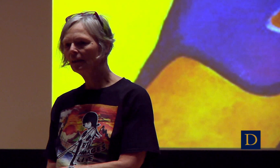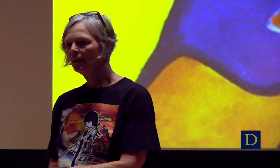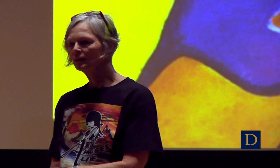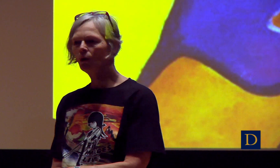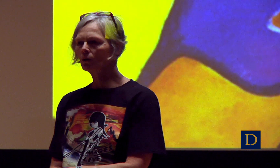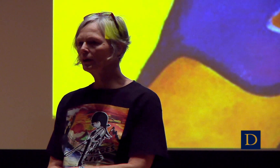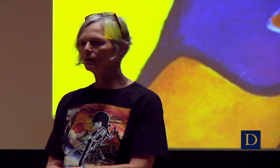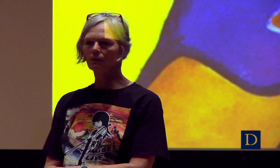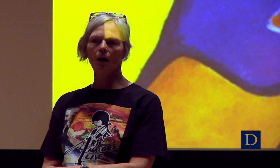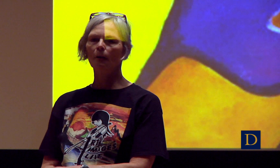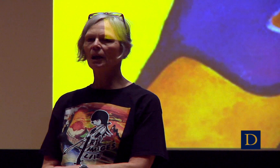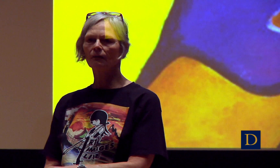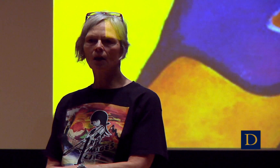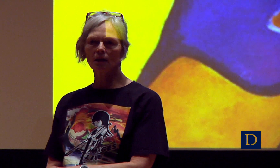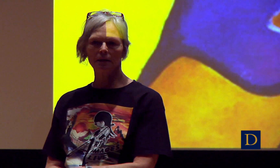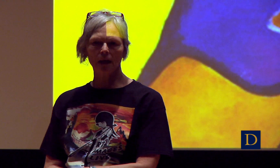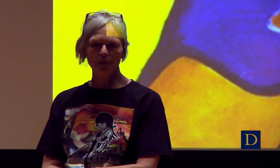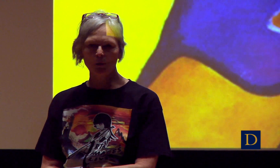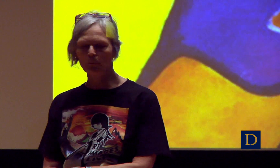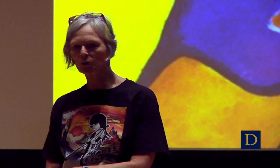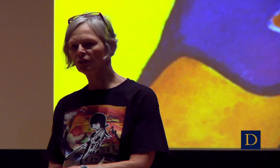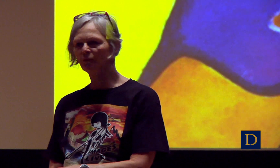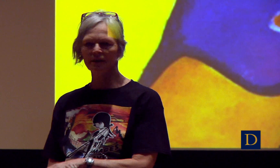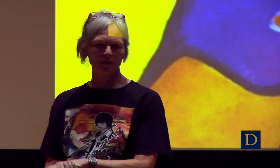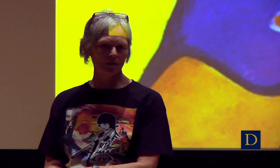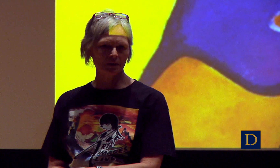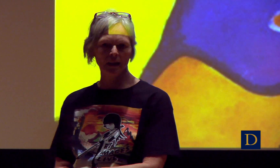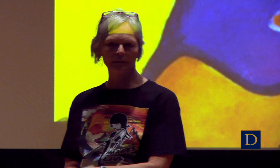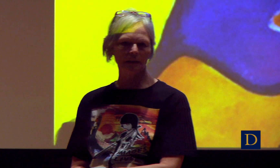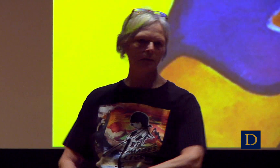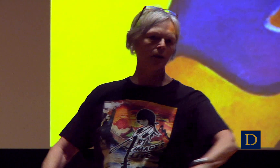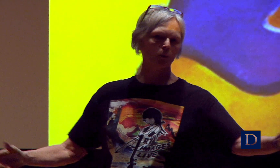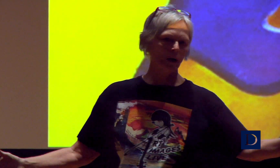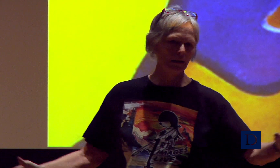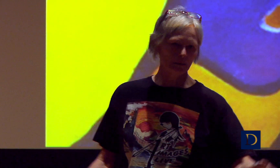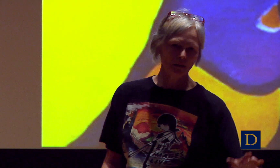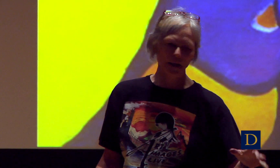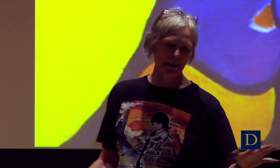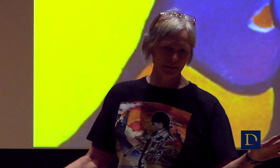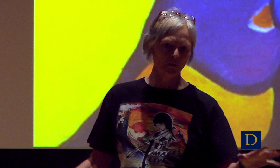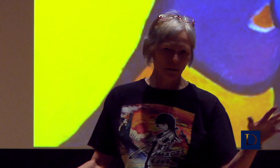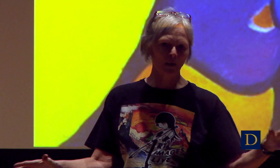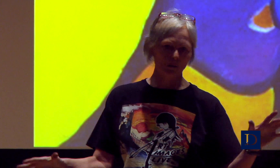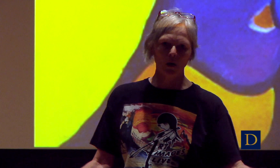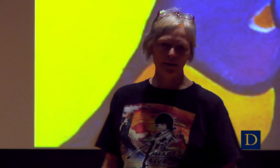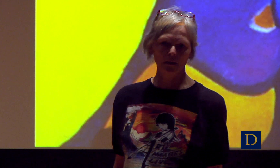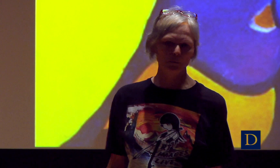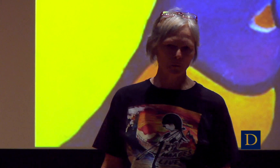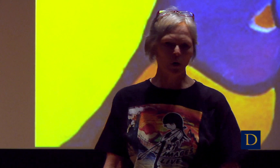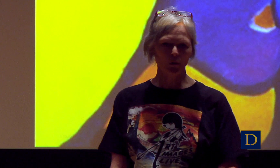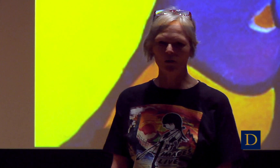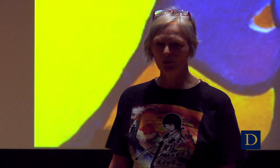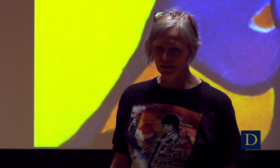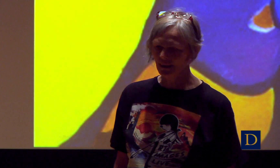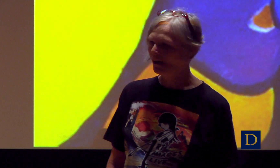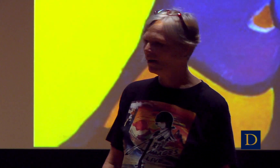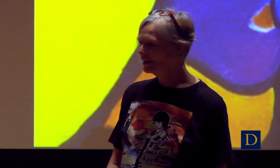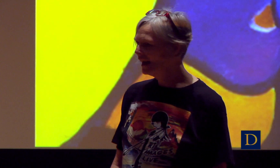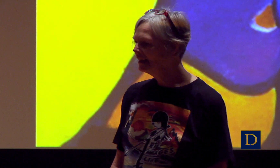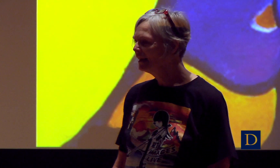It totally caught me off guard. I love doing professional stuff, and, you know, I hate doing it, but I’ll write a good proposal and all that.